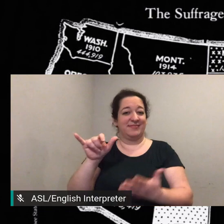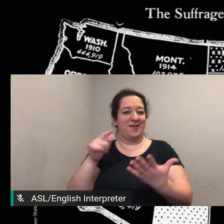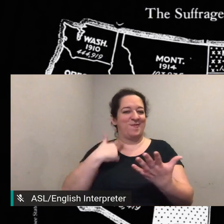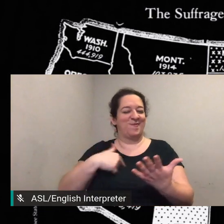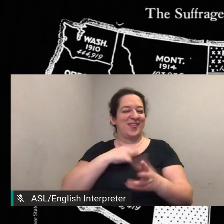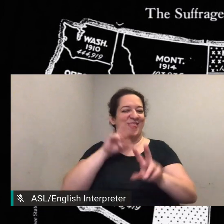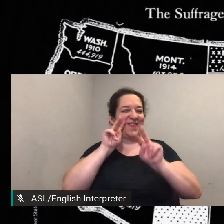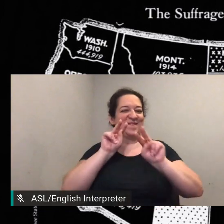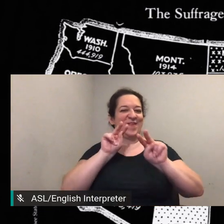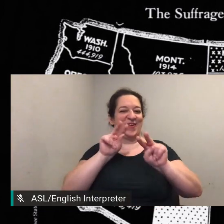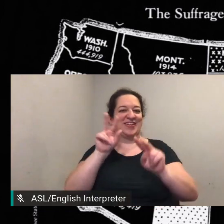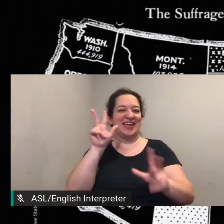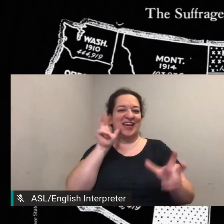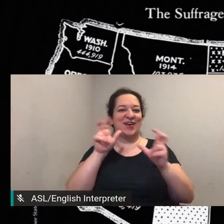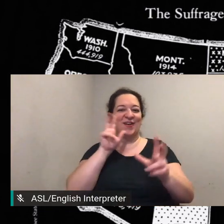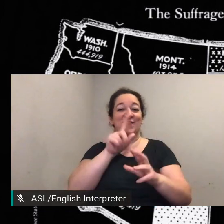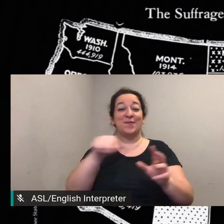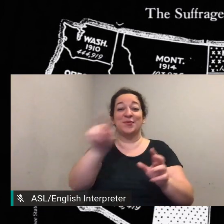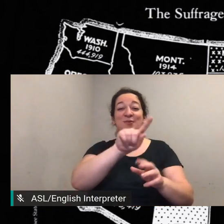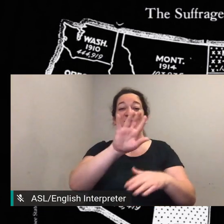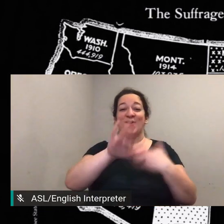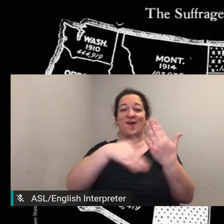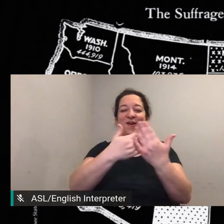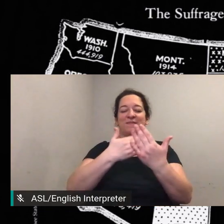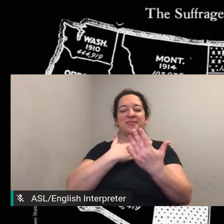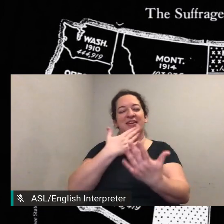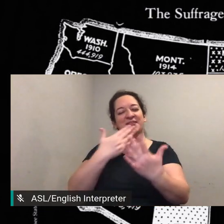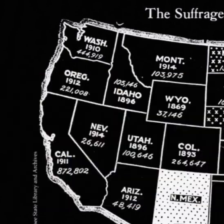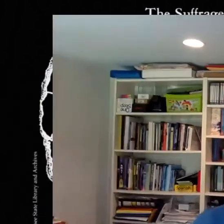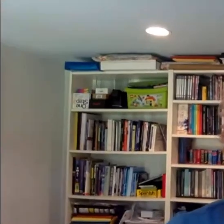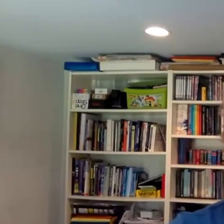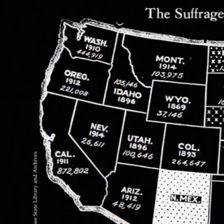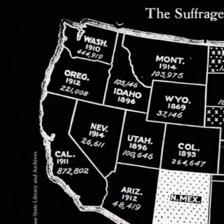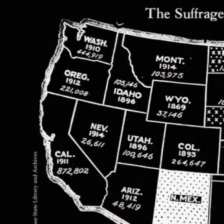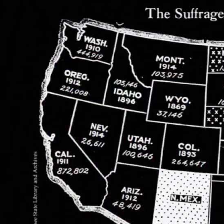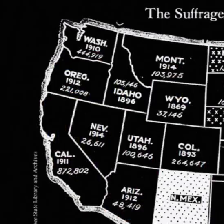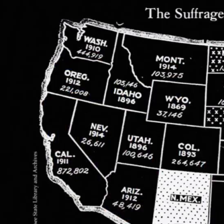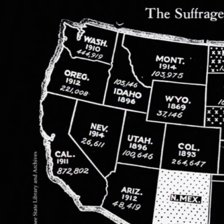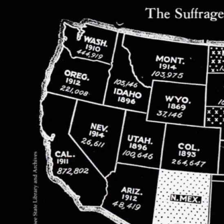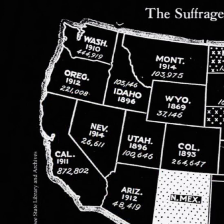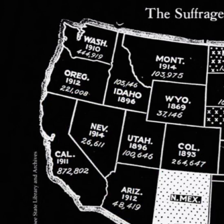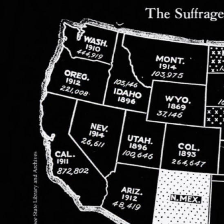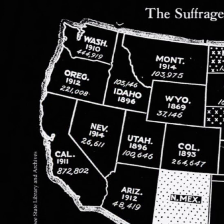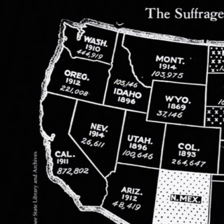you all thank you again and have a wonderful rest of the week